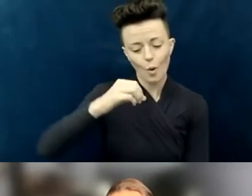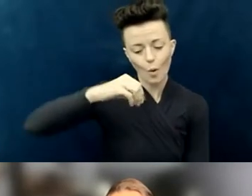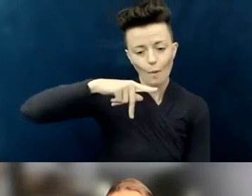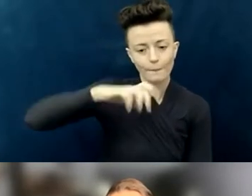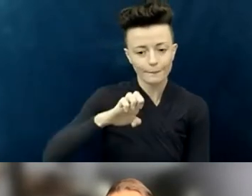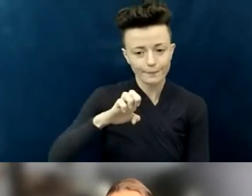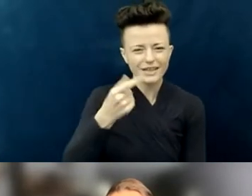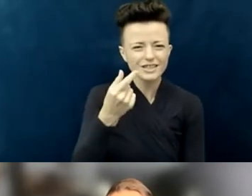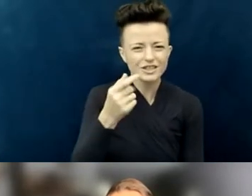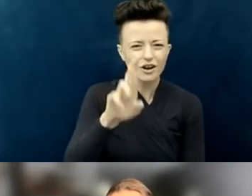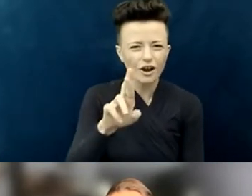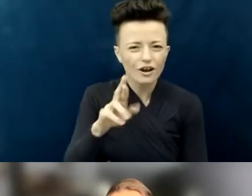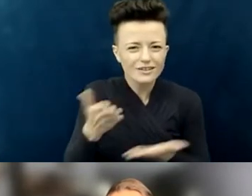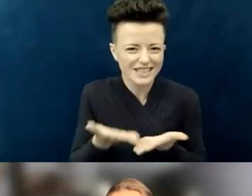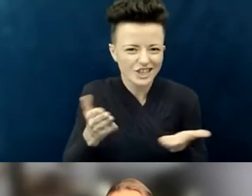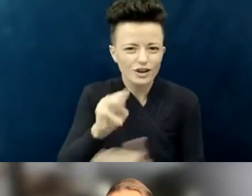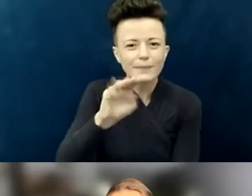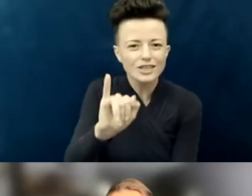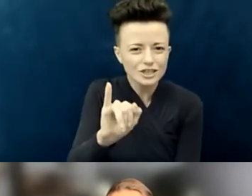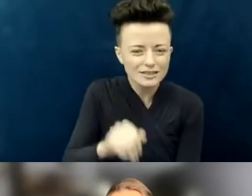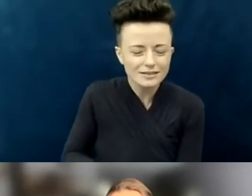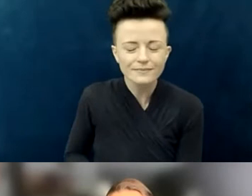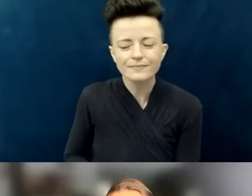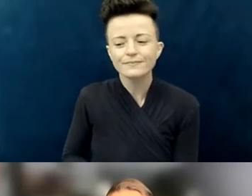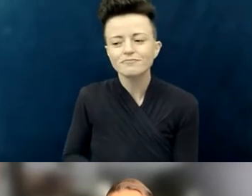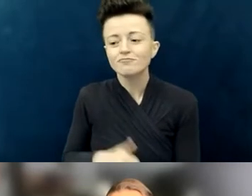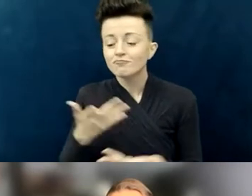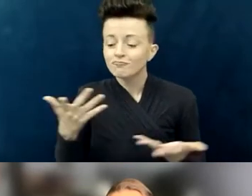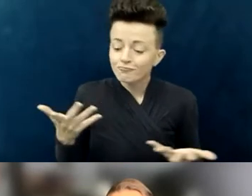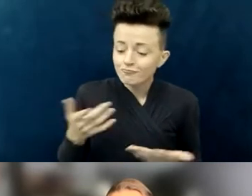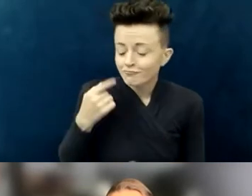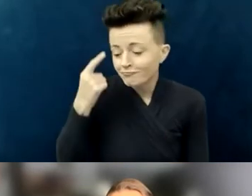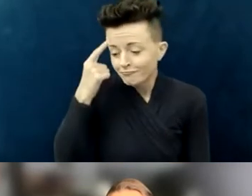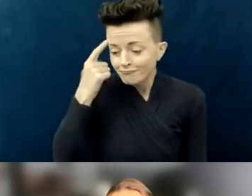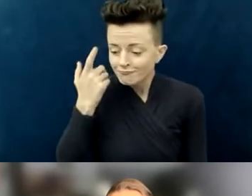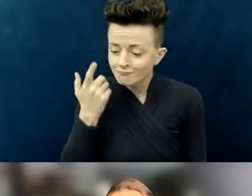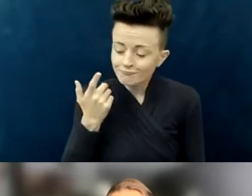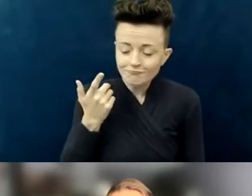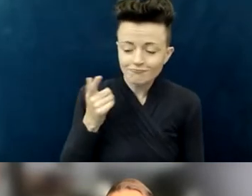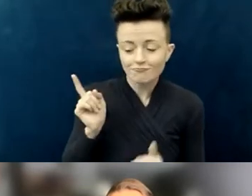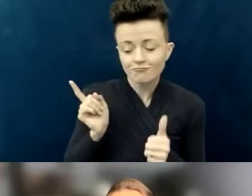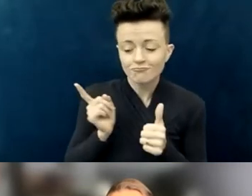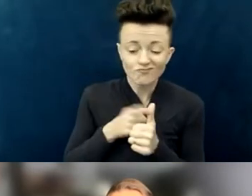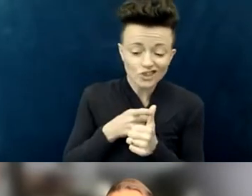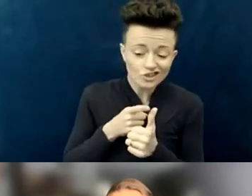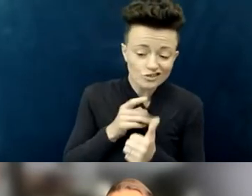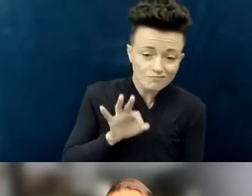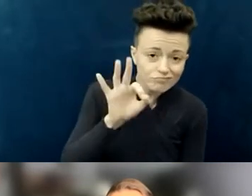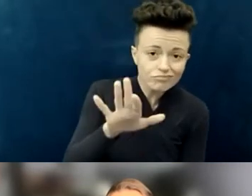...I think, off the cuff, one of the experiences with ableism…